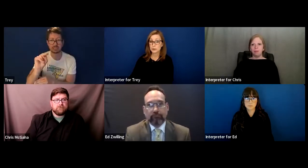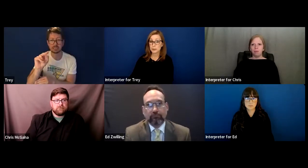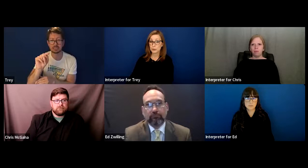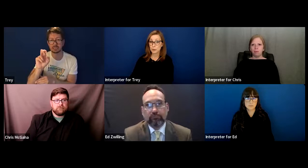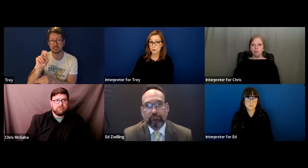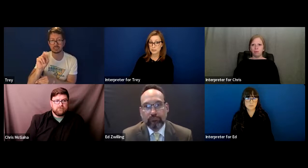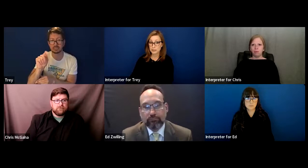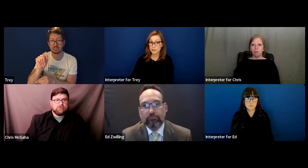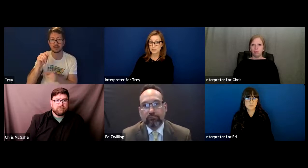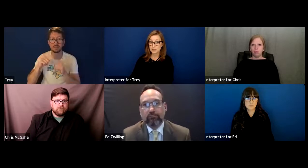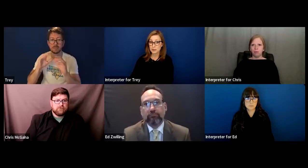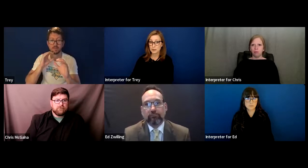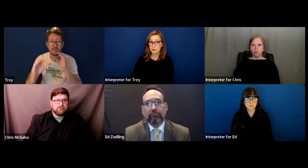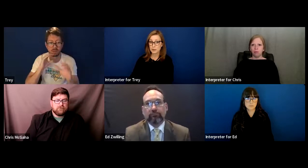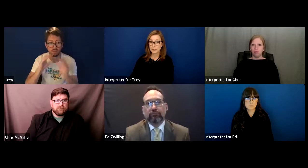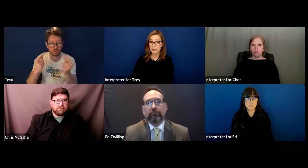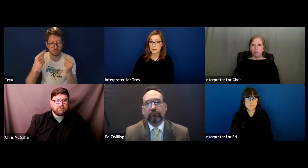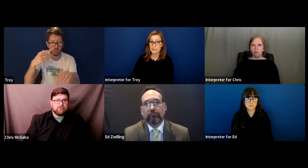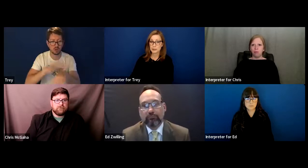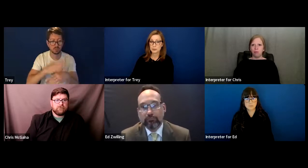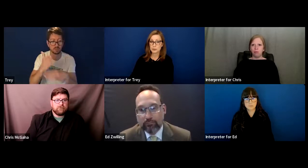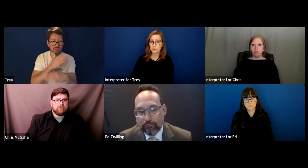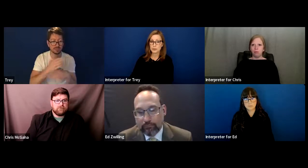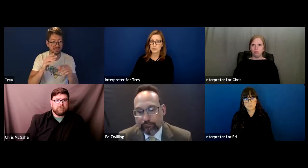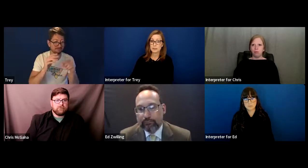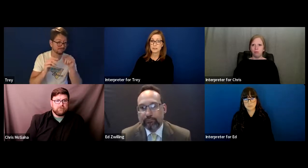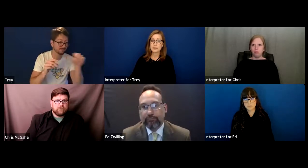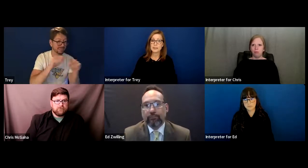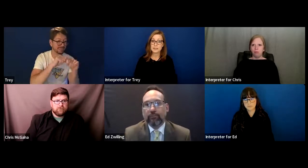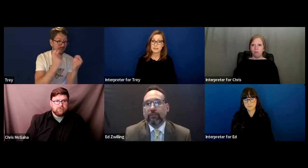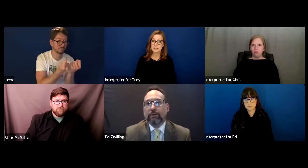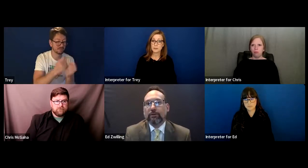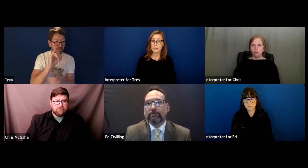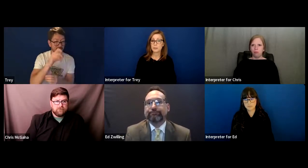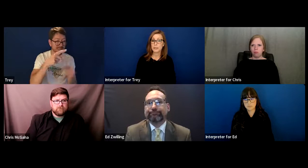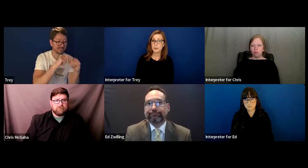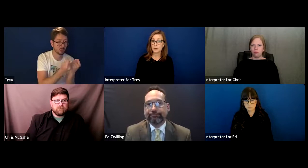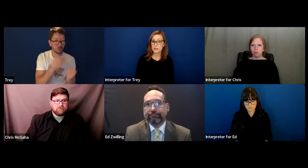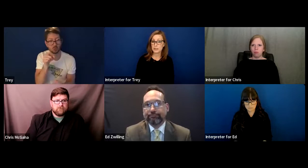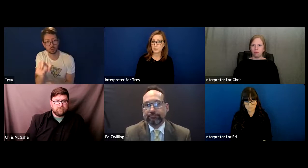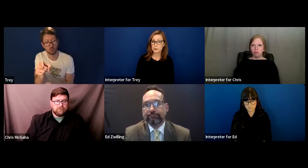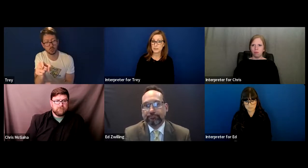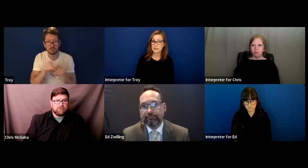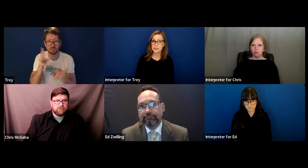up in court when it comes down to their intent and what's being communicated between the